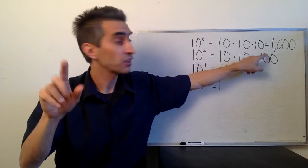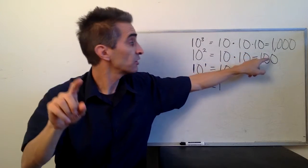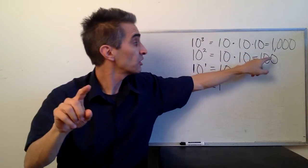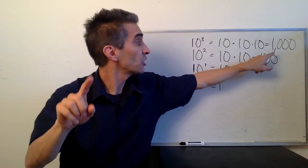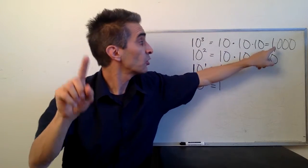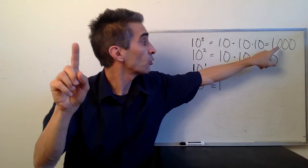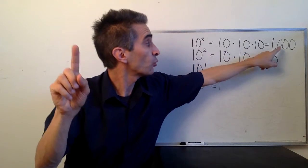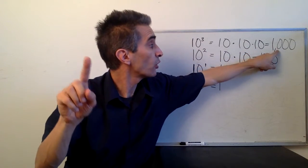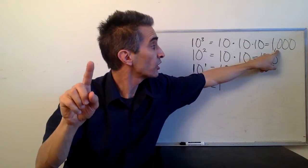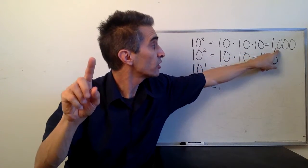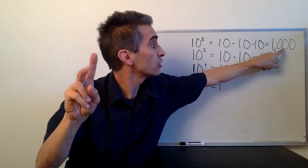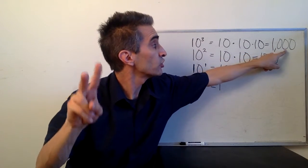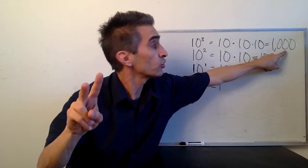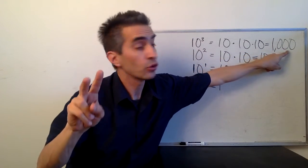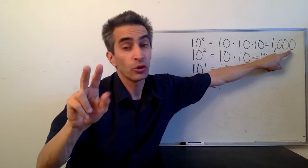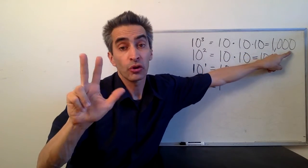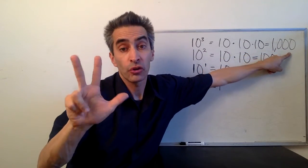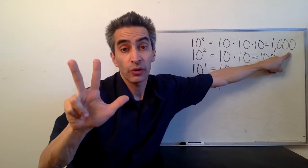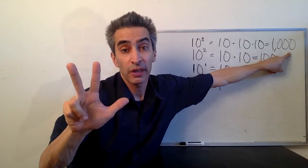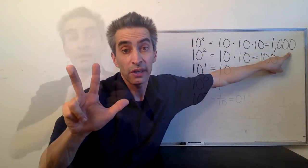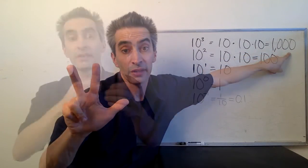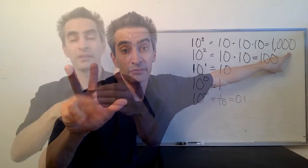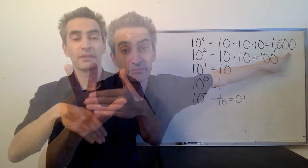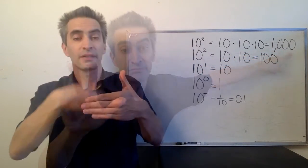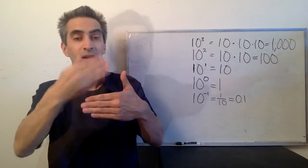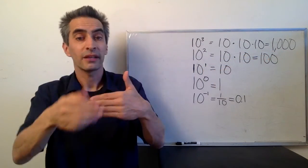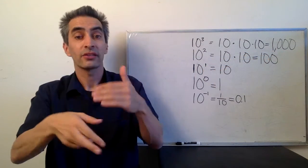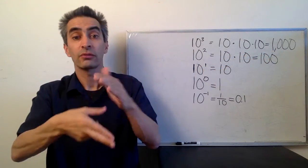You can see 1, 2, 3 zeros there, and 1,2,3 there.